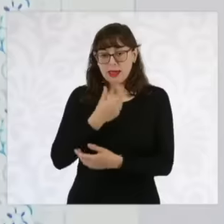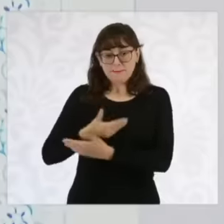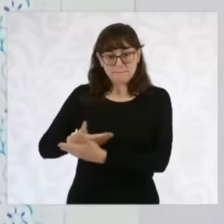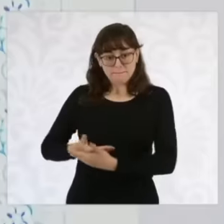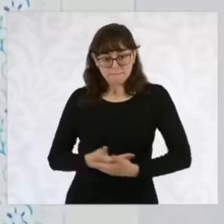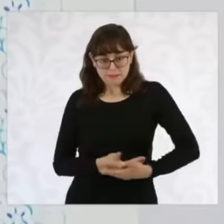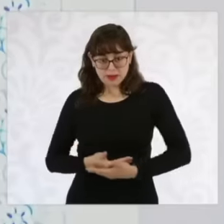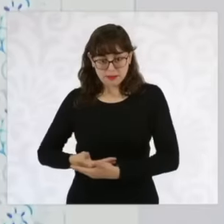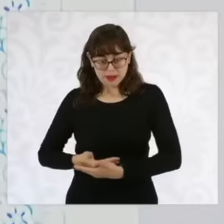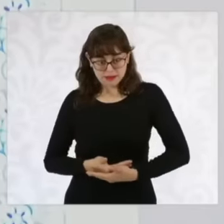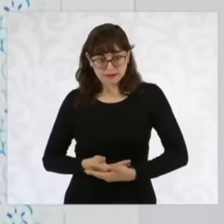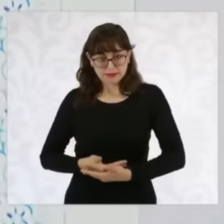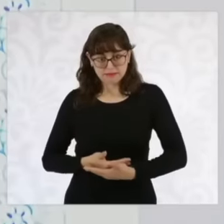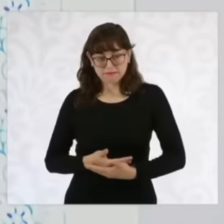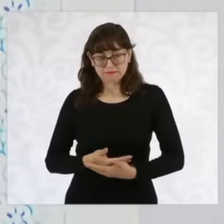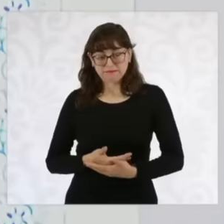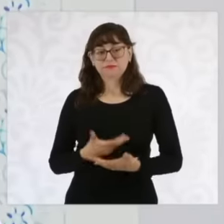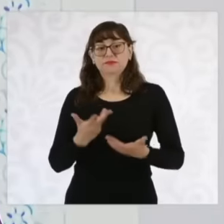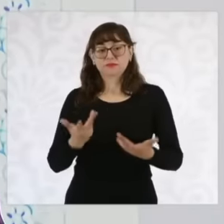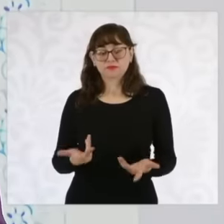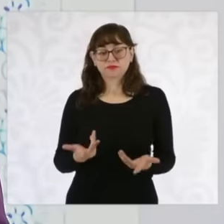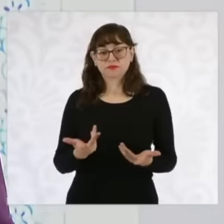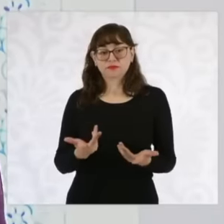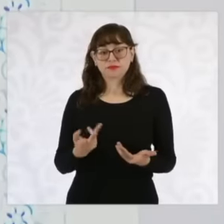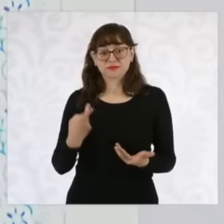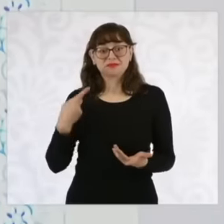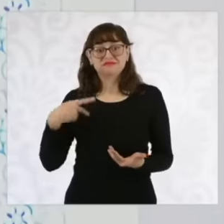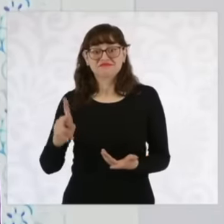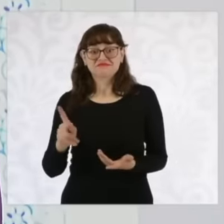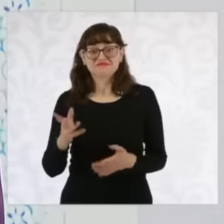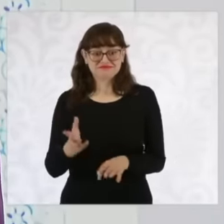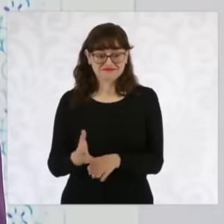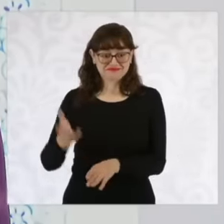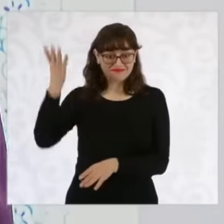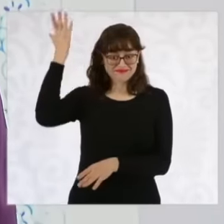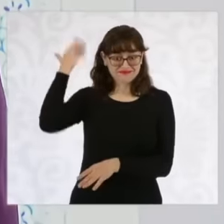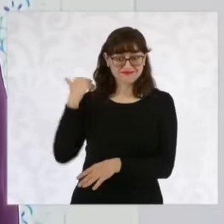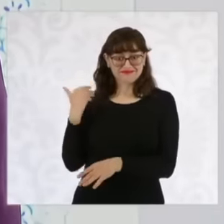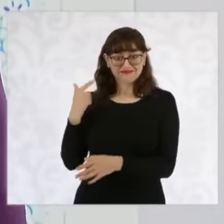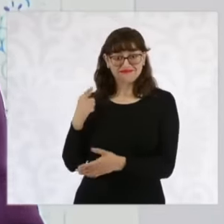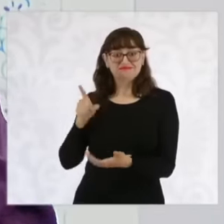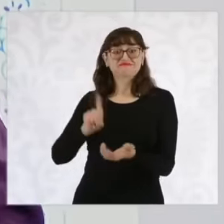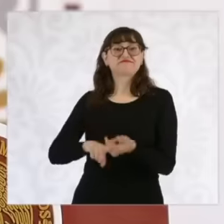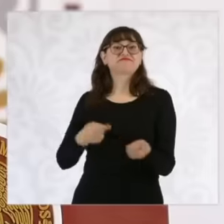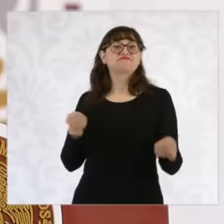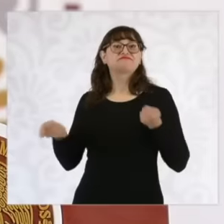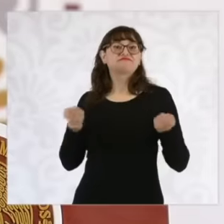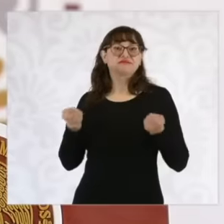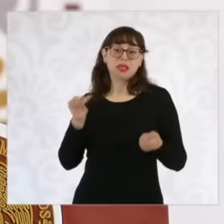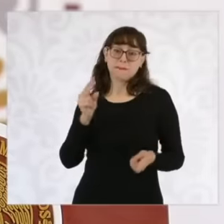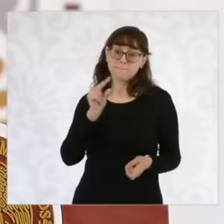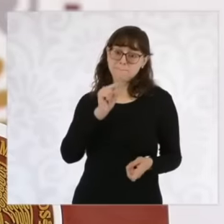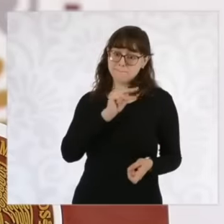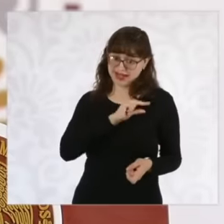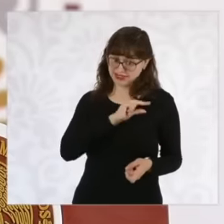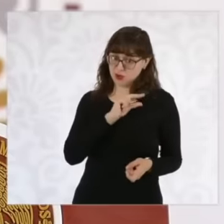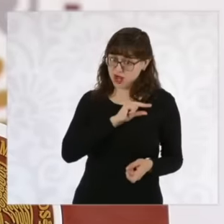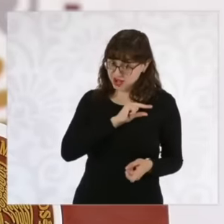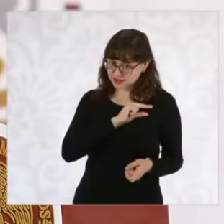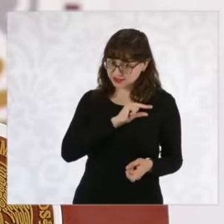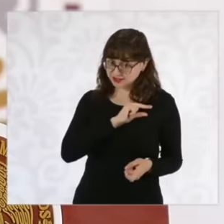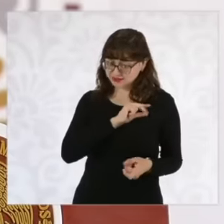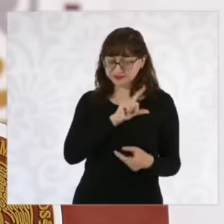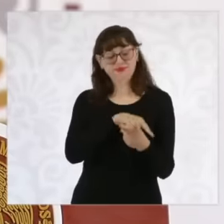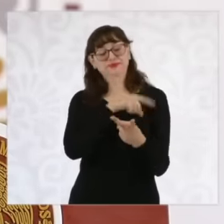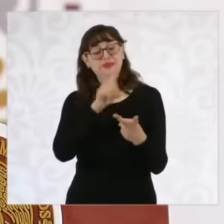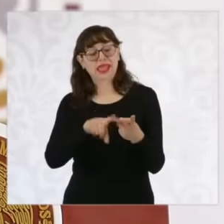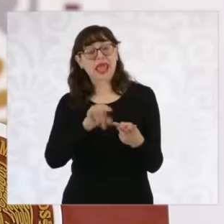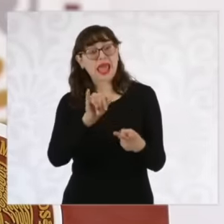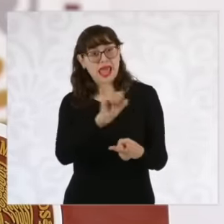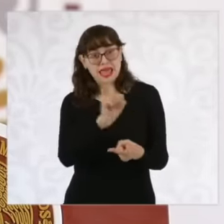A concession process at that time, the Iste also subrogated practically all of its